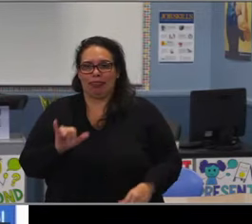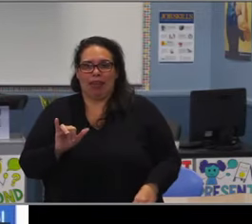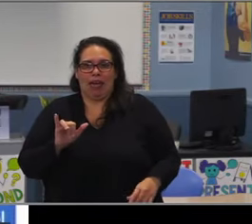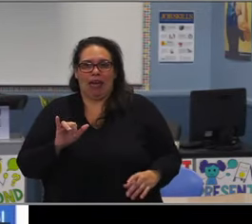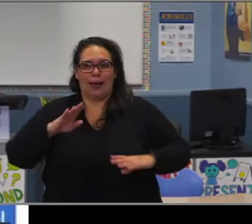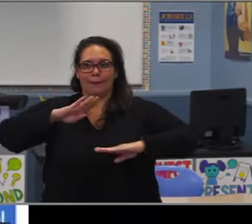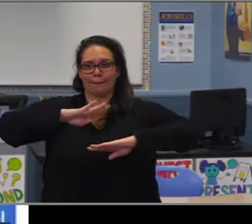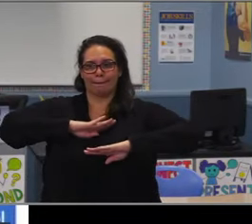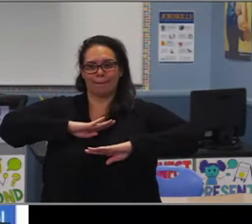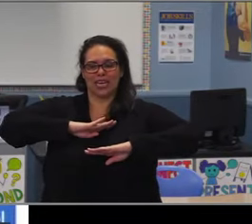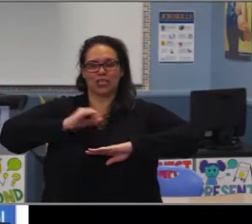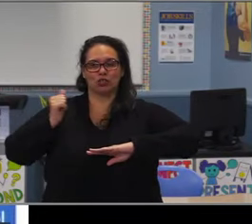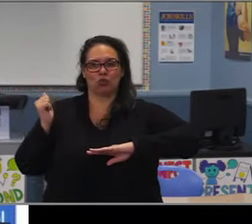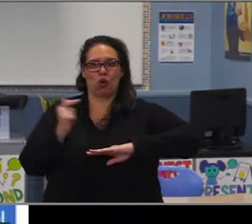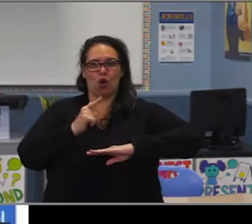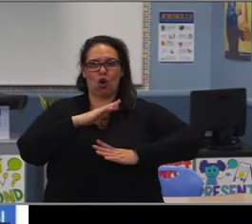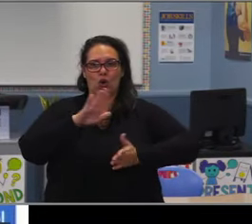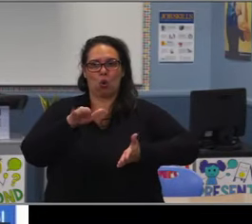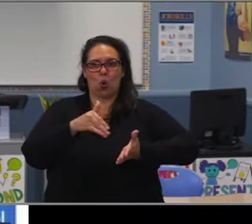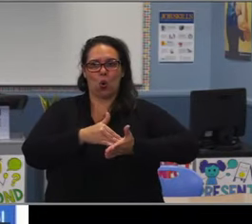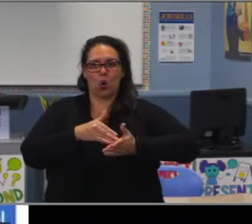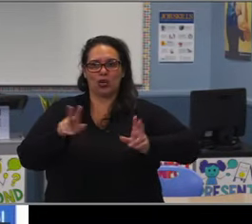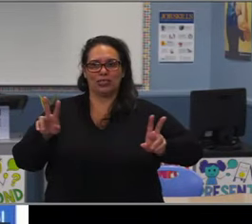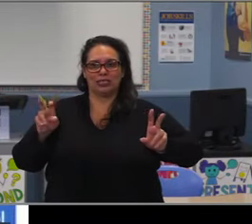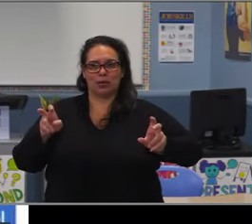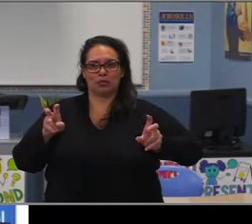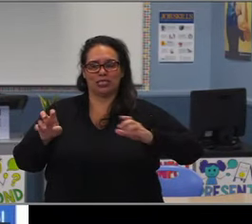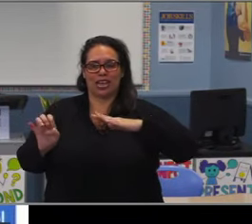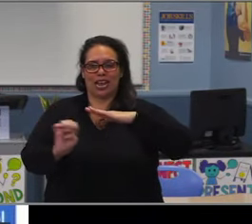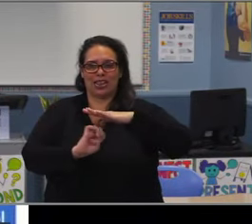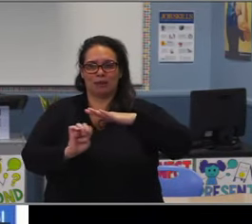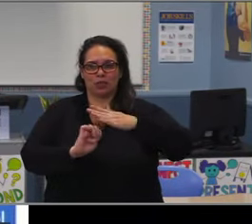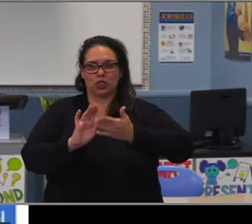I will defer to the Dr. Lund and Dr. Camerino and Mr. Moskovitz on this one.